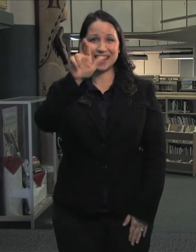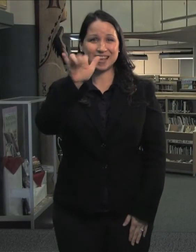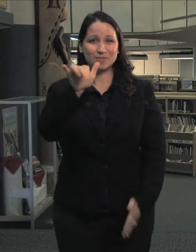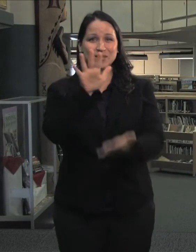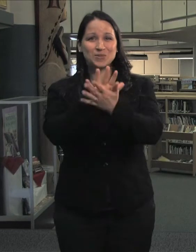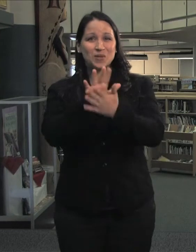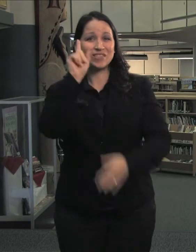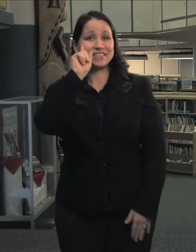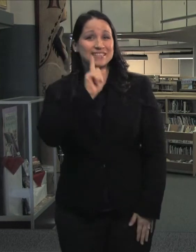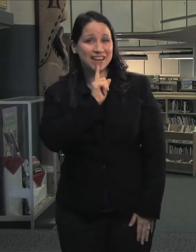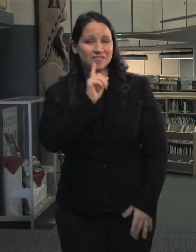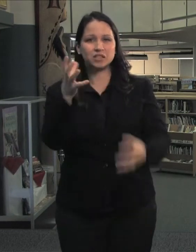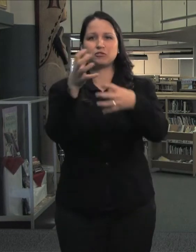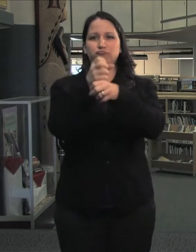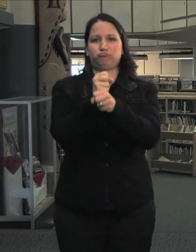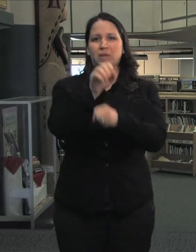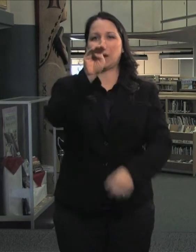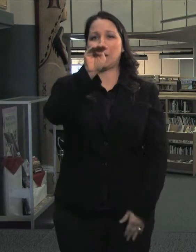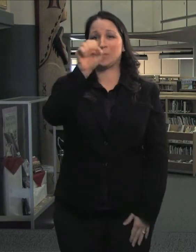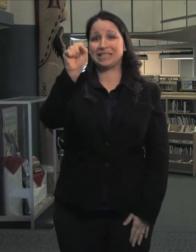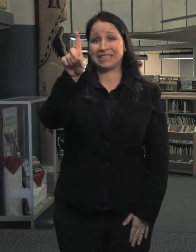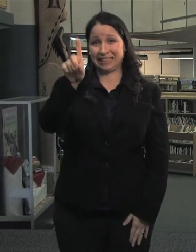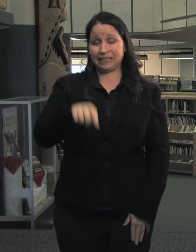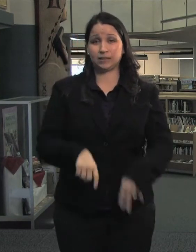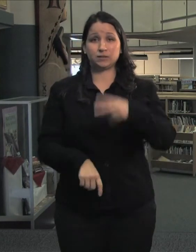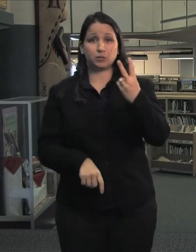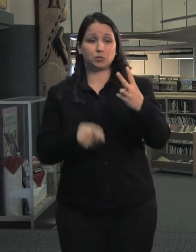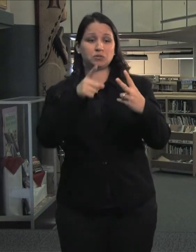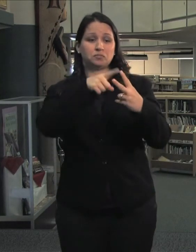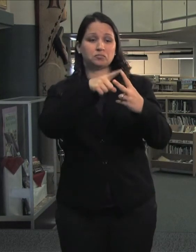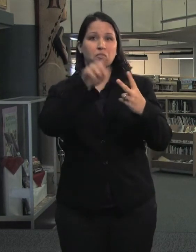School for the Deaf - MSSD.